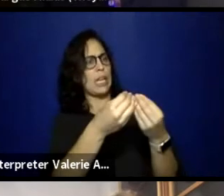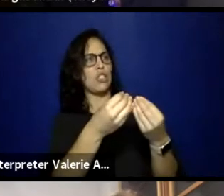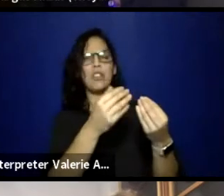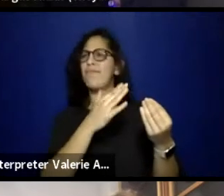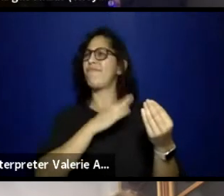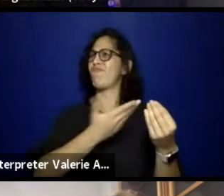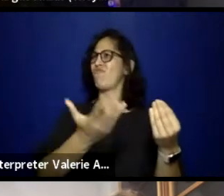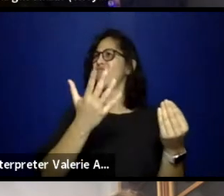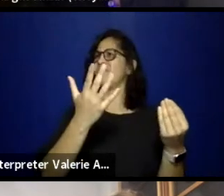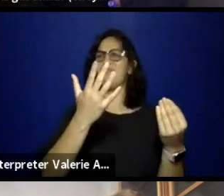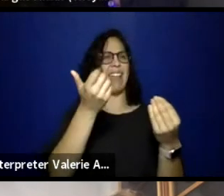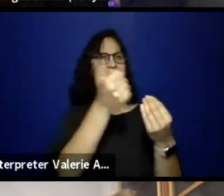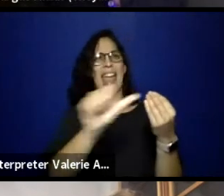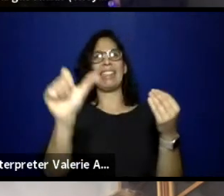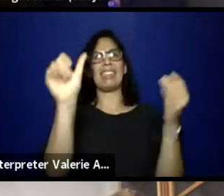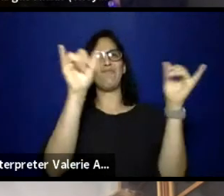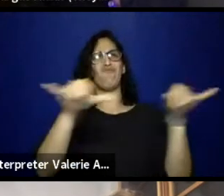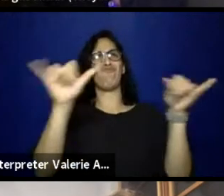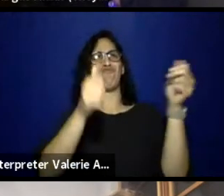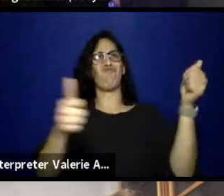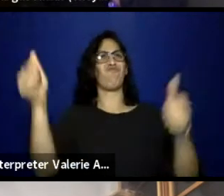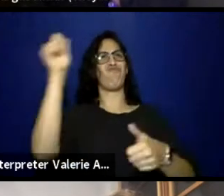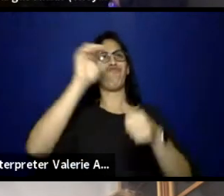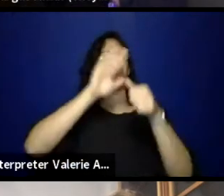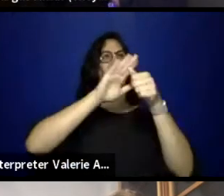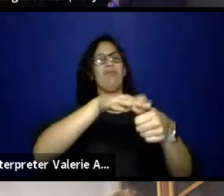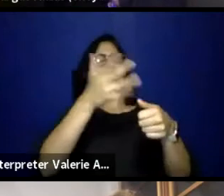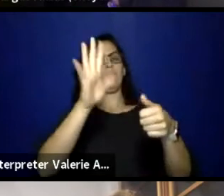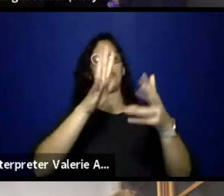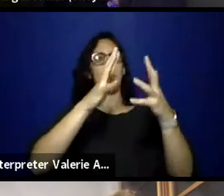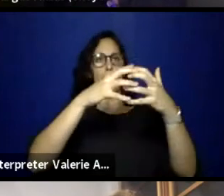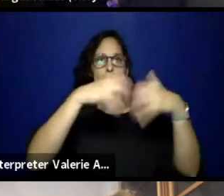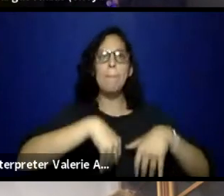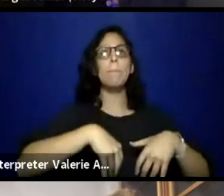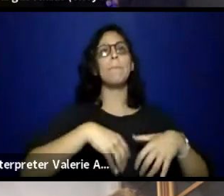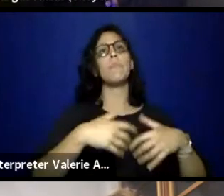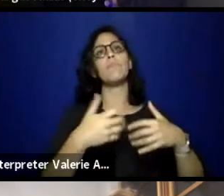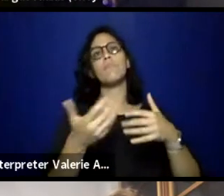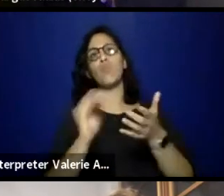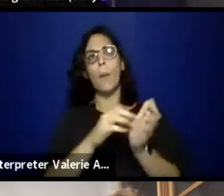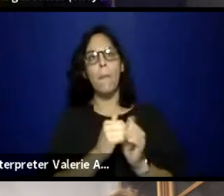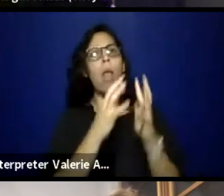I think with arts organizations and theaters, we just get so caught up in like the structures